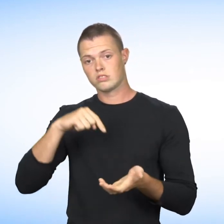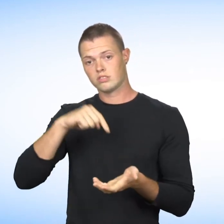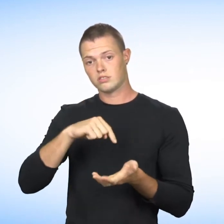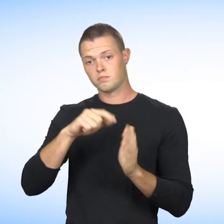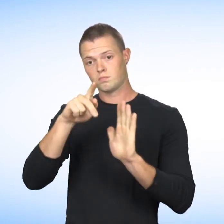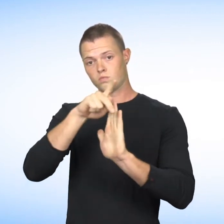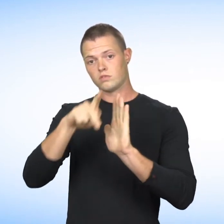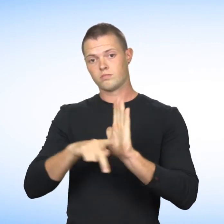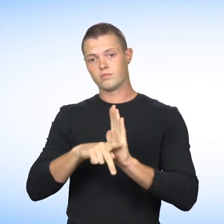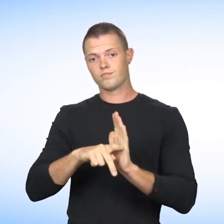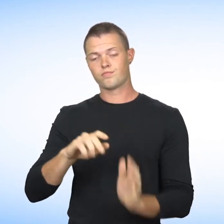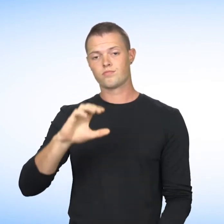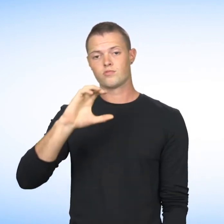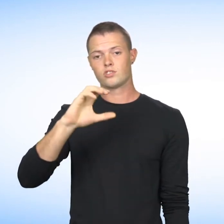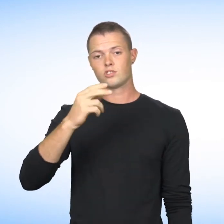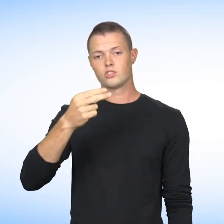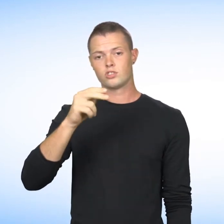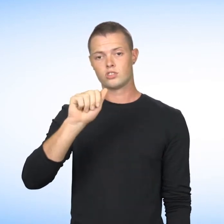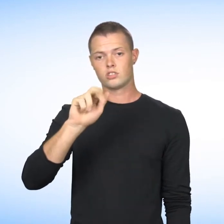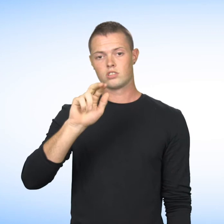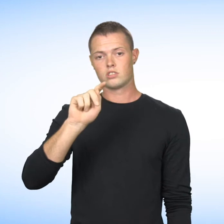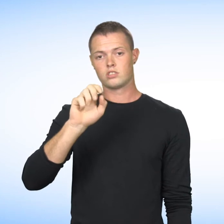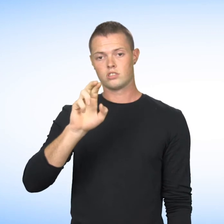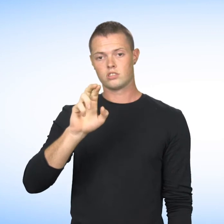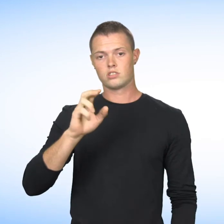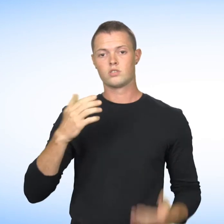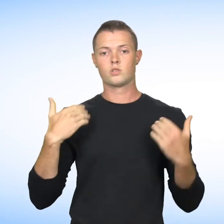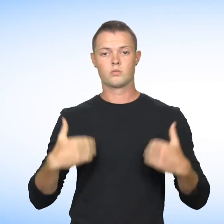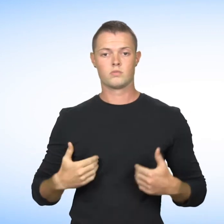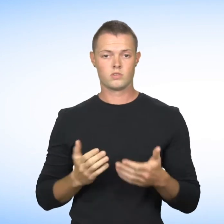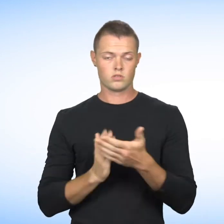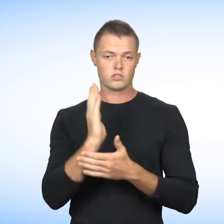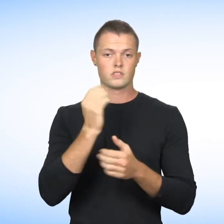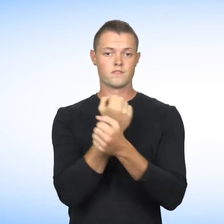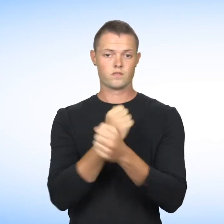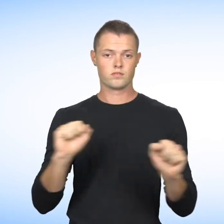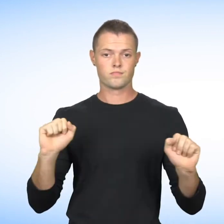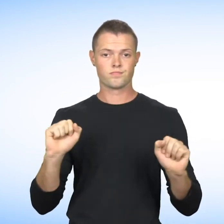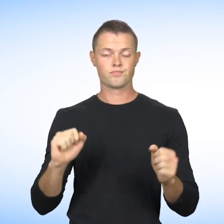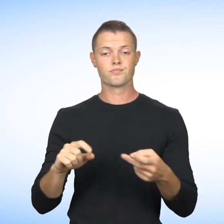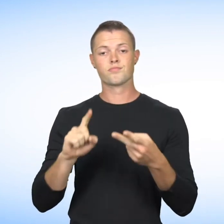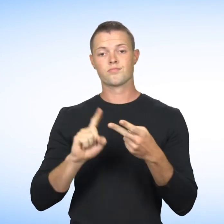the principle stated in the Charter at Human Rights and Freedoms